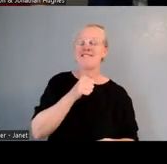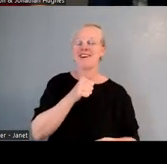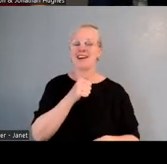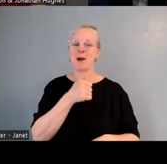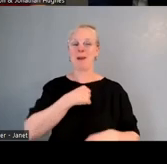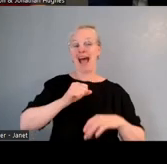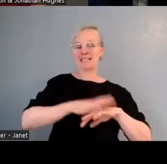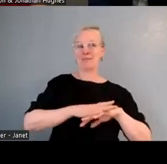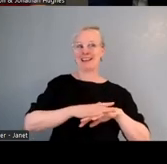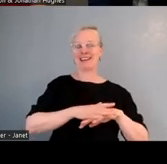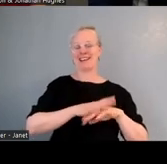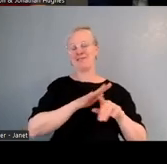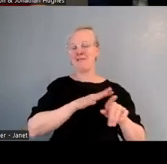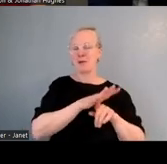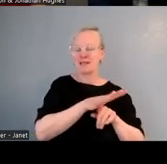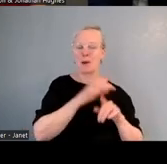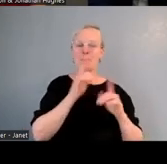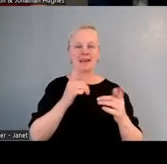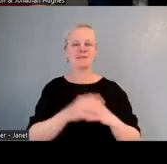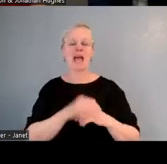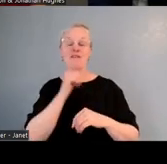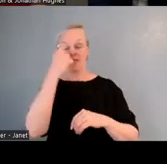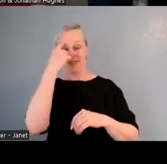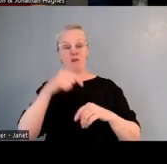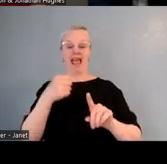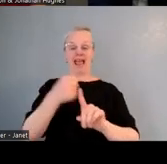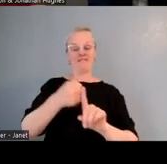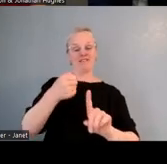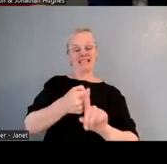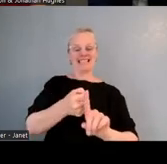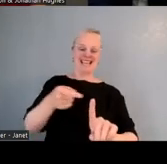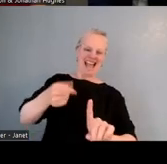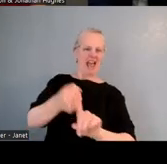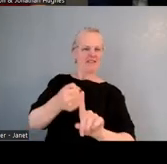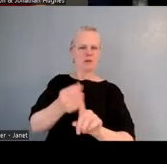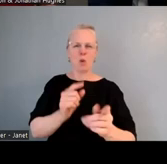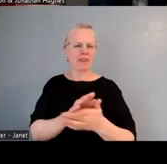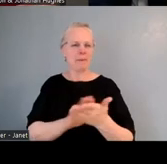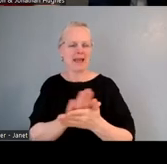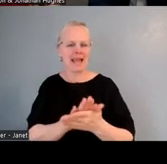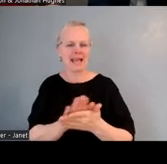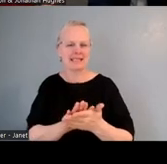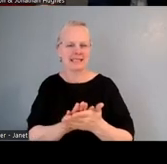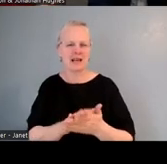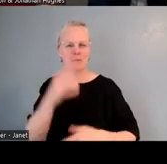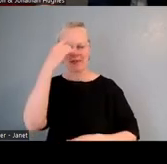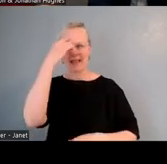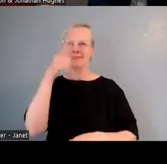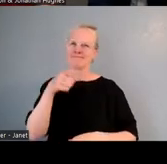in different ways and in community, I do think there's a responsibility and opportunity for people like me